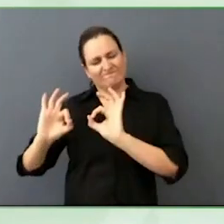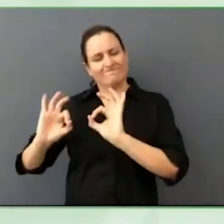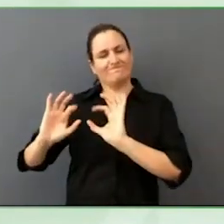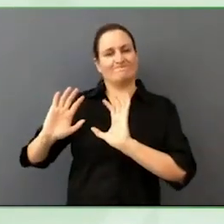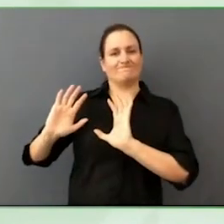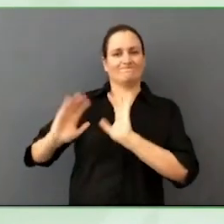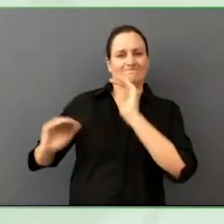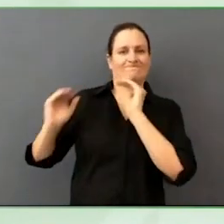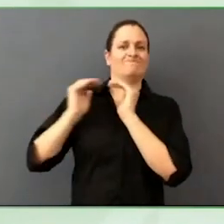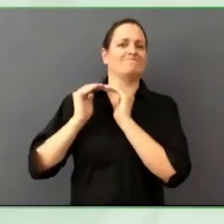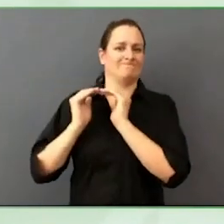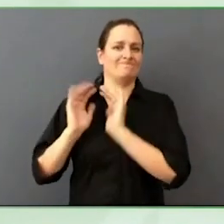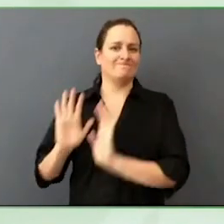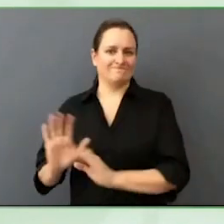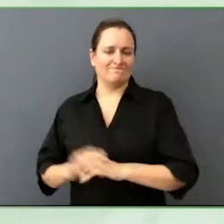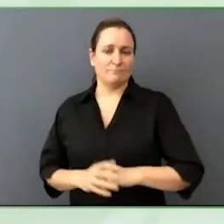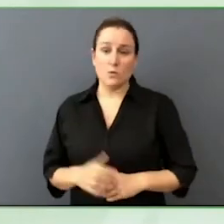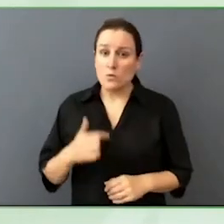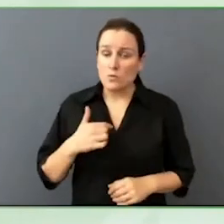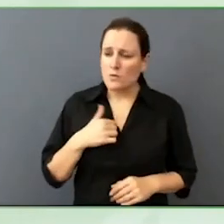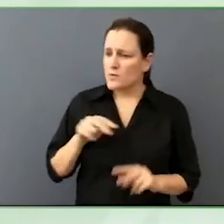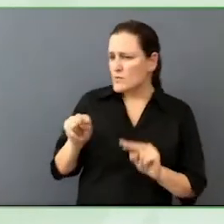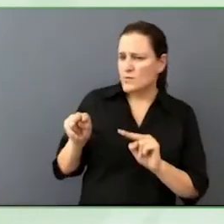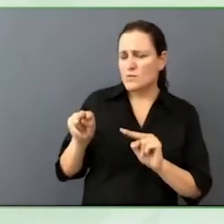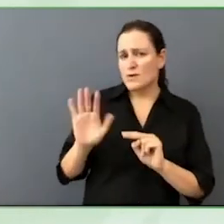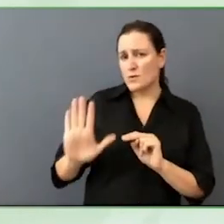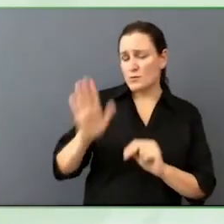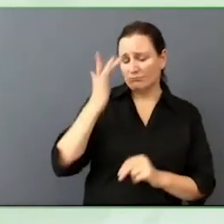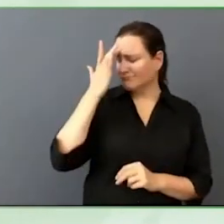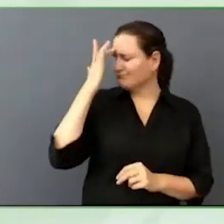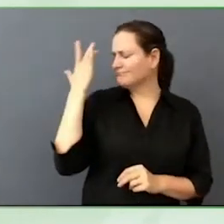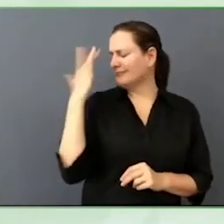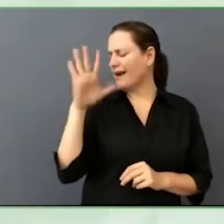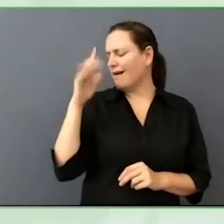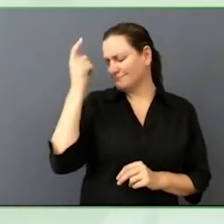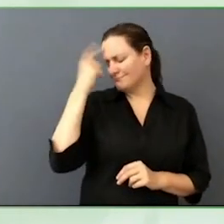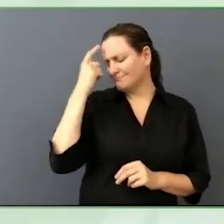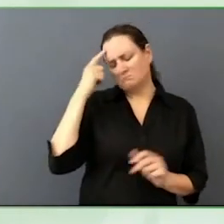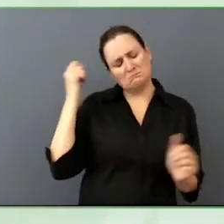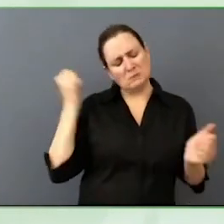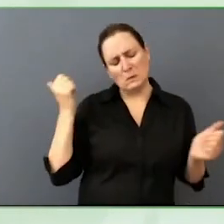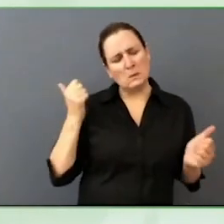I am glad you are at the leadership table. It gives me such hope for the future.